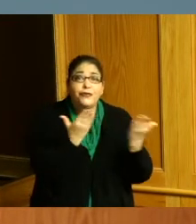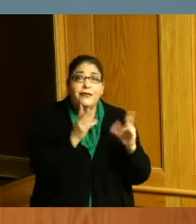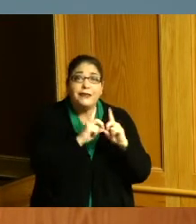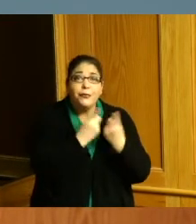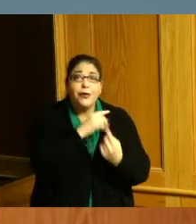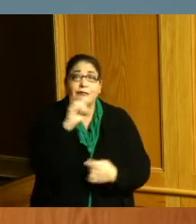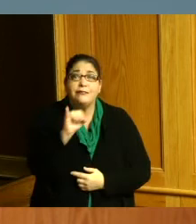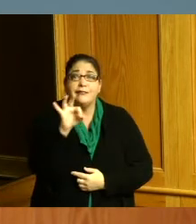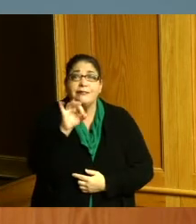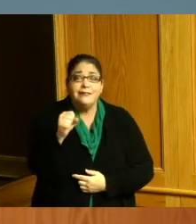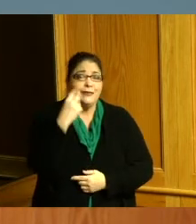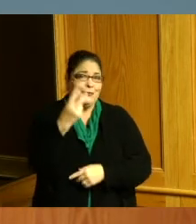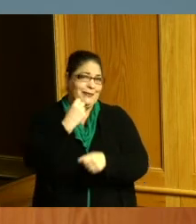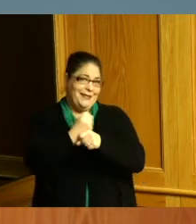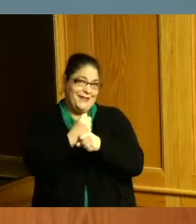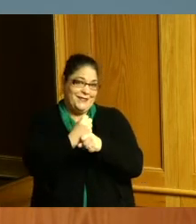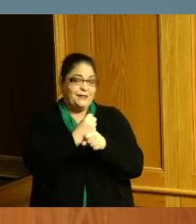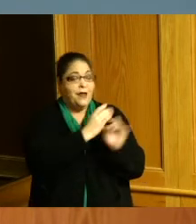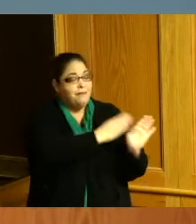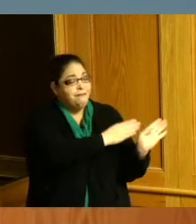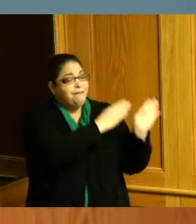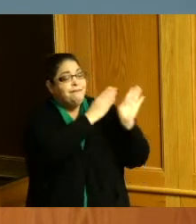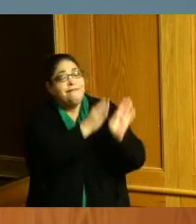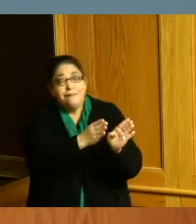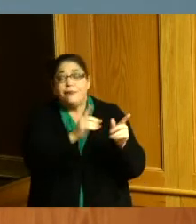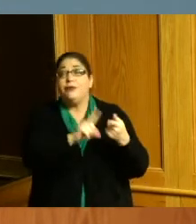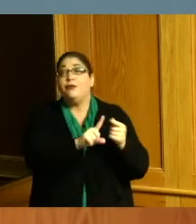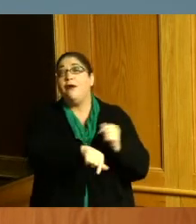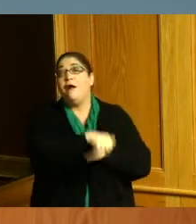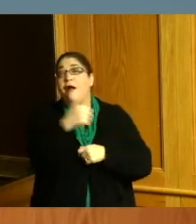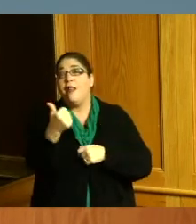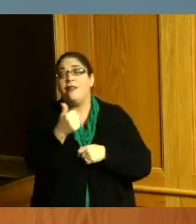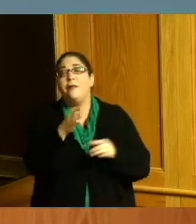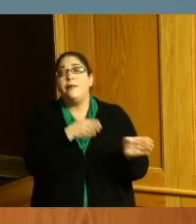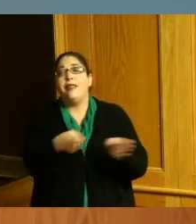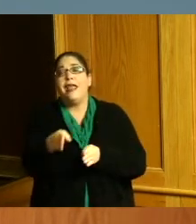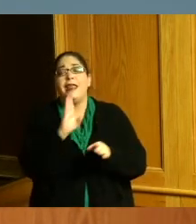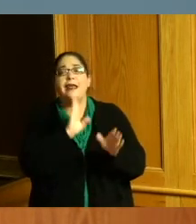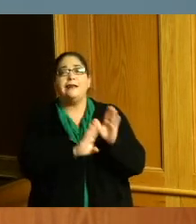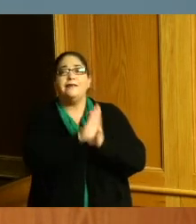spent two years after that time she transferred to the Planning and Development department